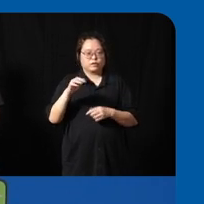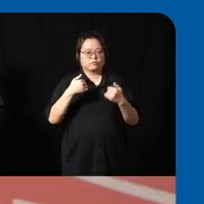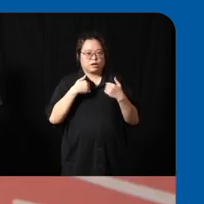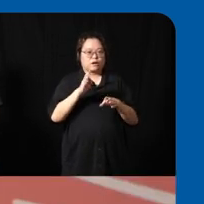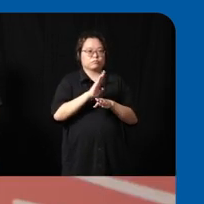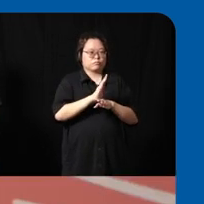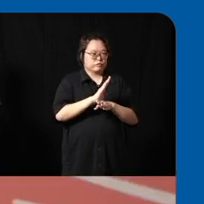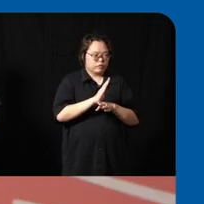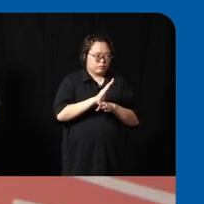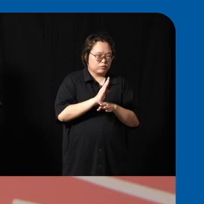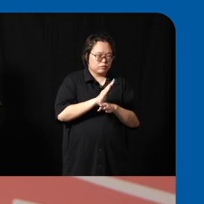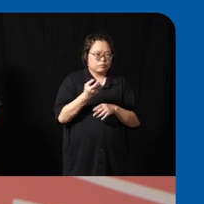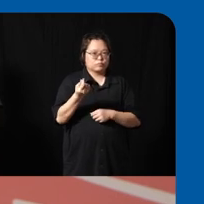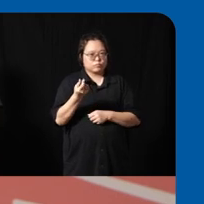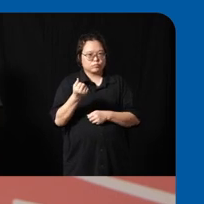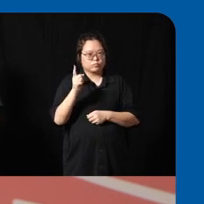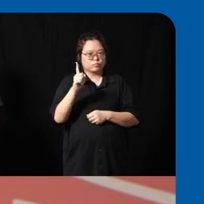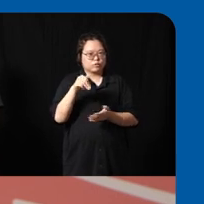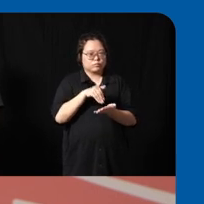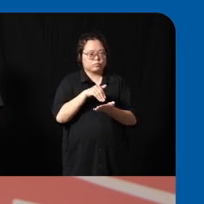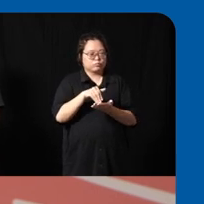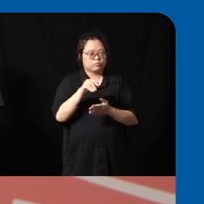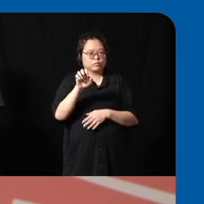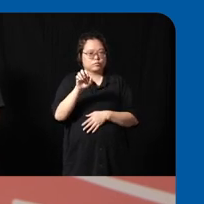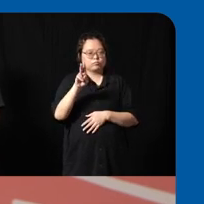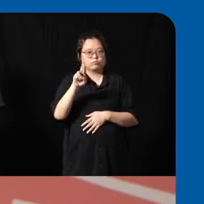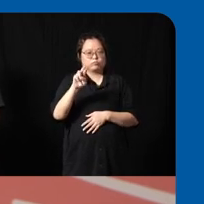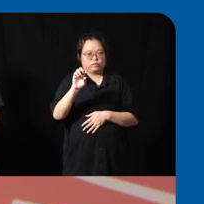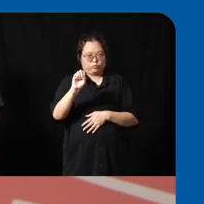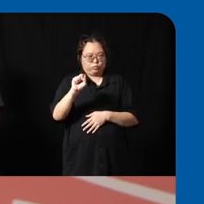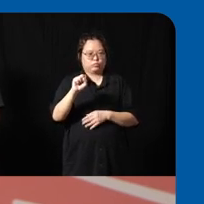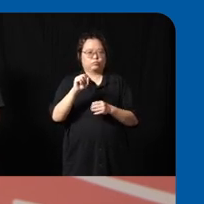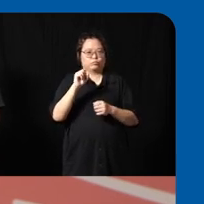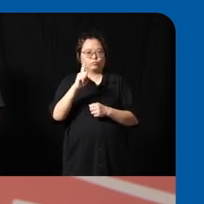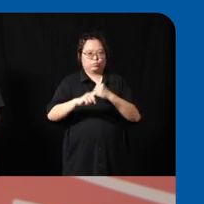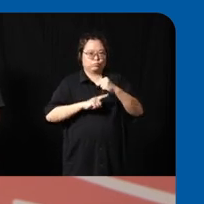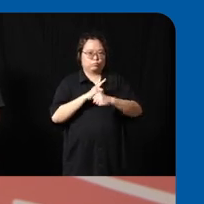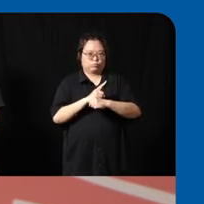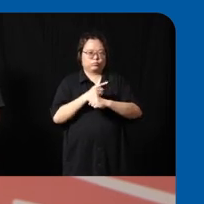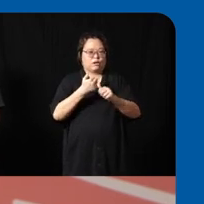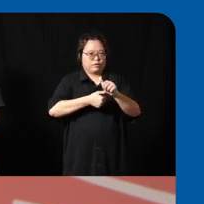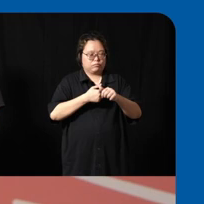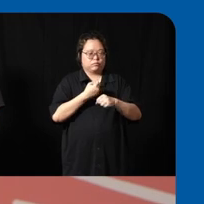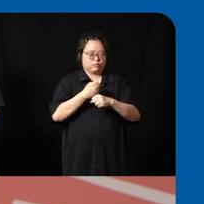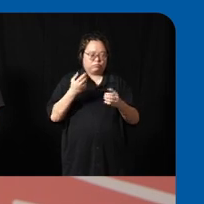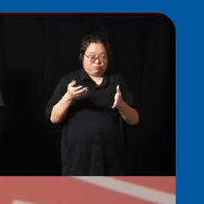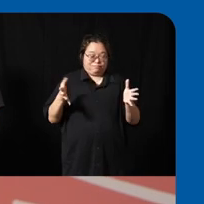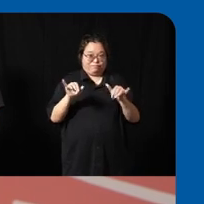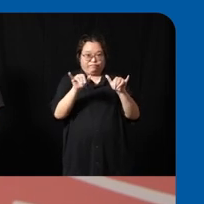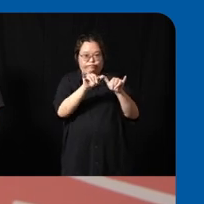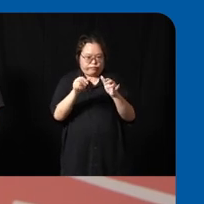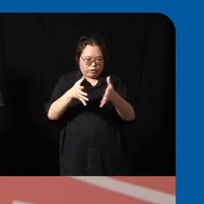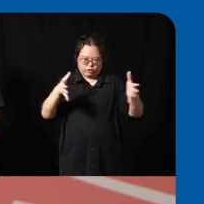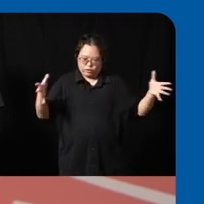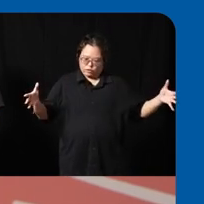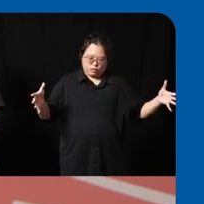billion EUR in a year now of course for a brand to grow to that size it is extremely important